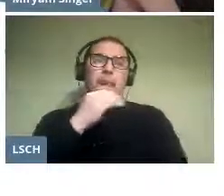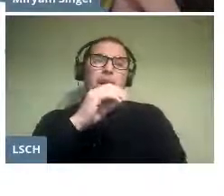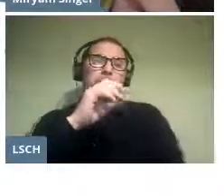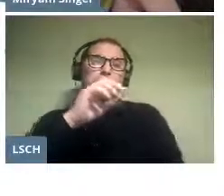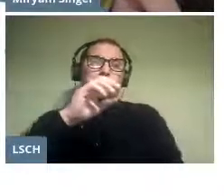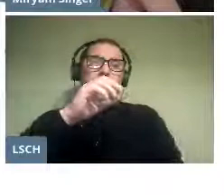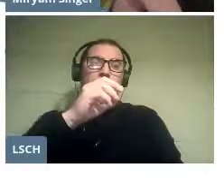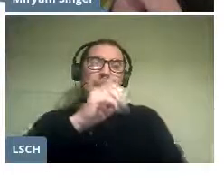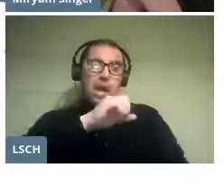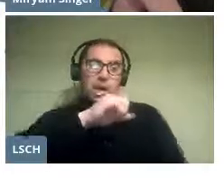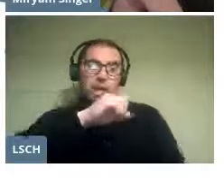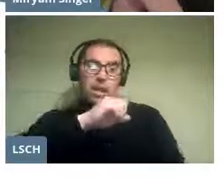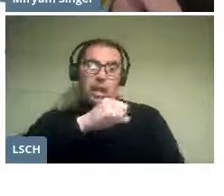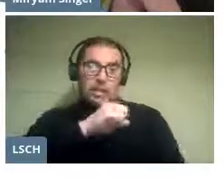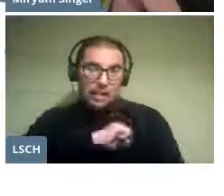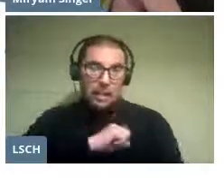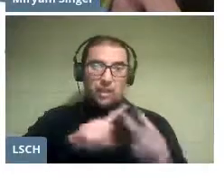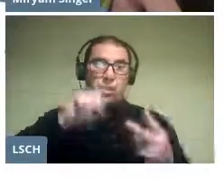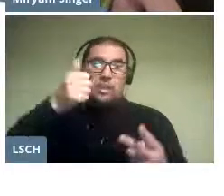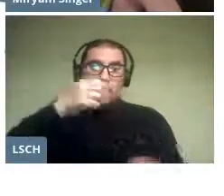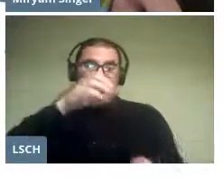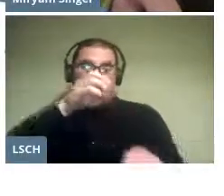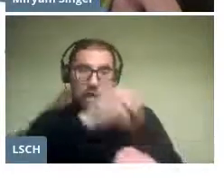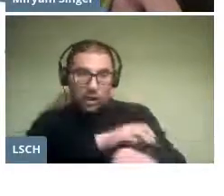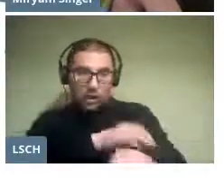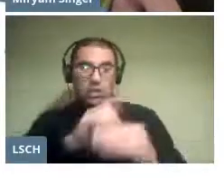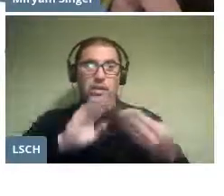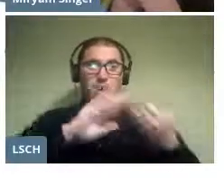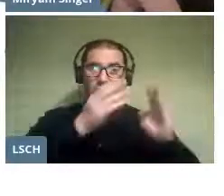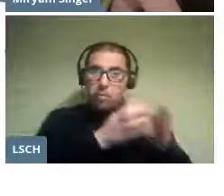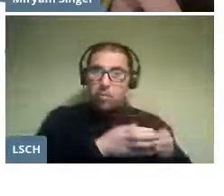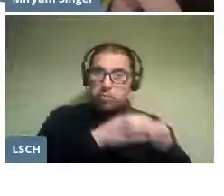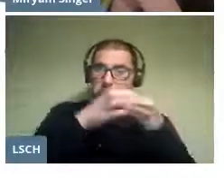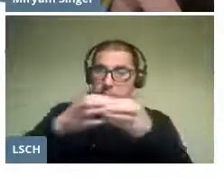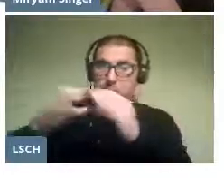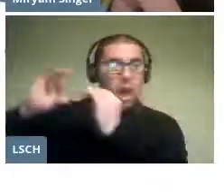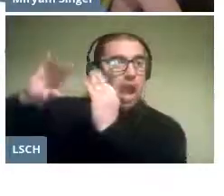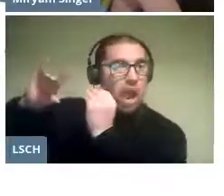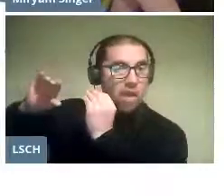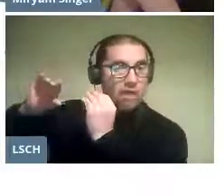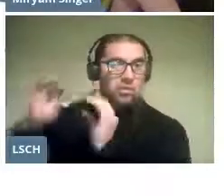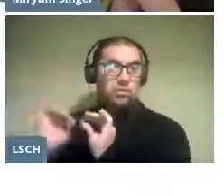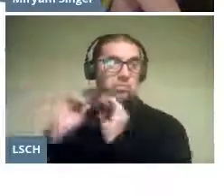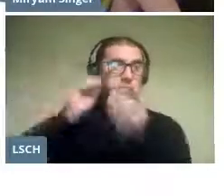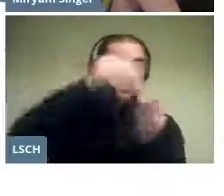bringing to the community a production of the opera The Magic Flute, which incorporated children